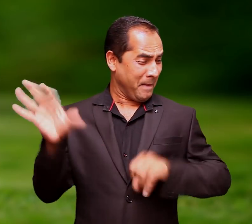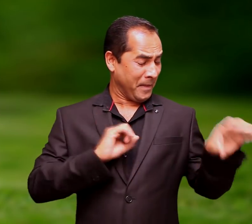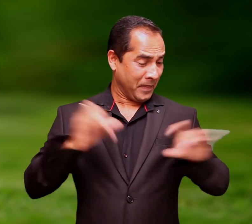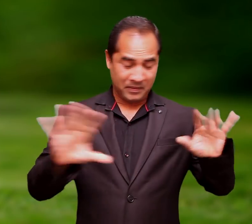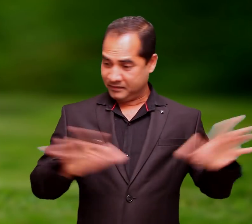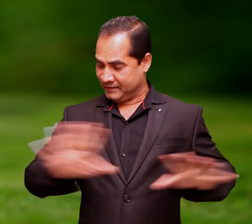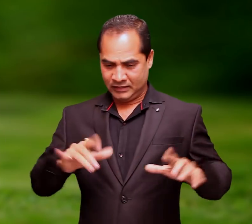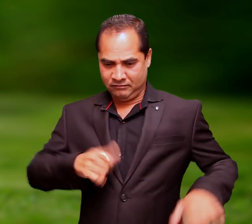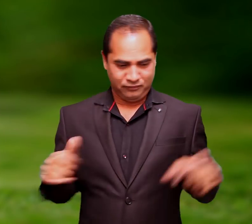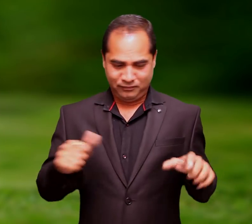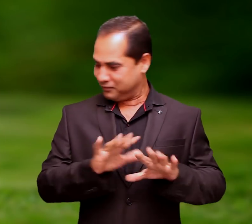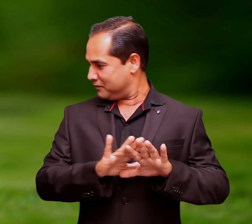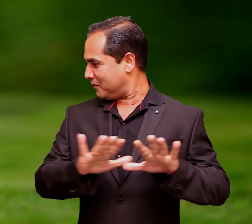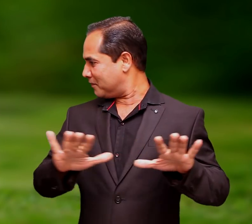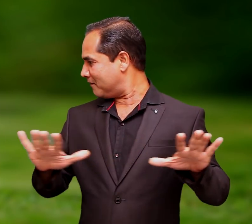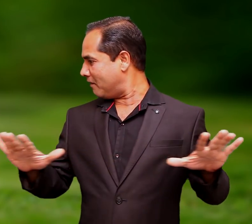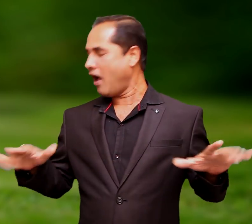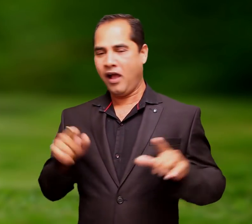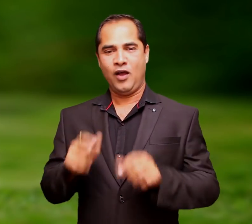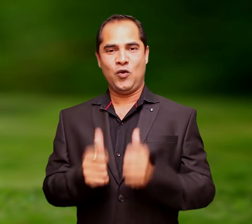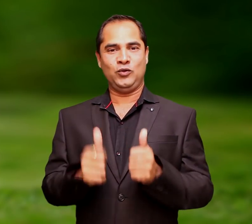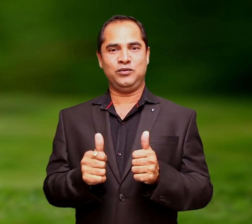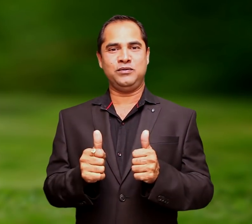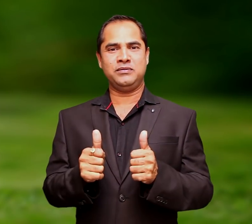and sploshed and until it overflows.